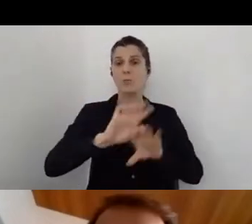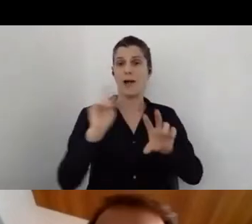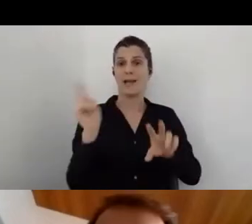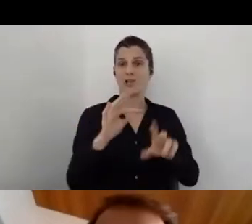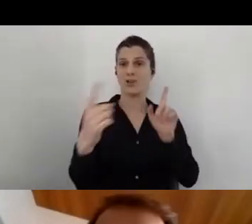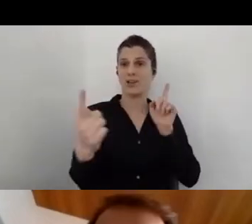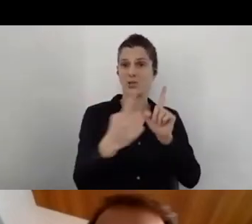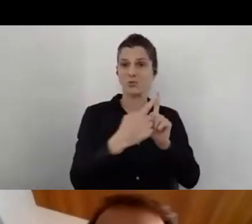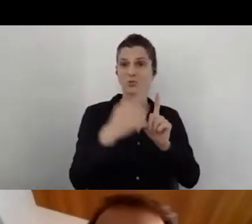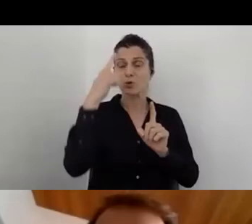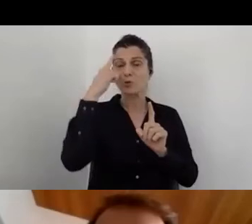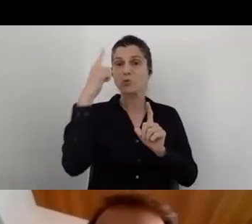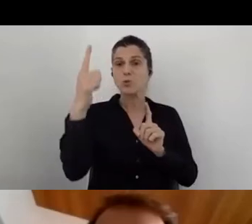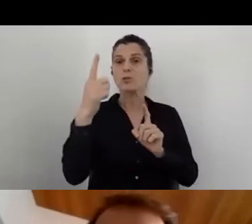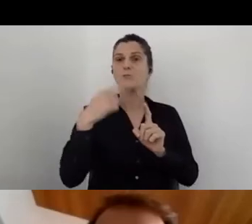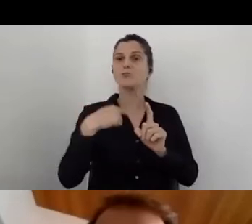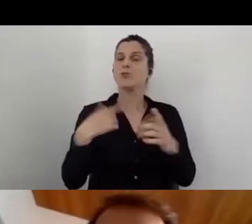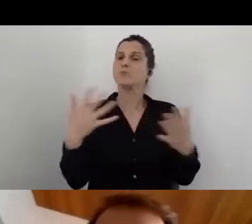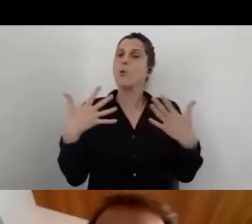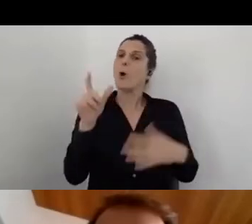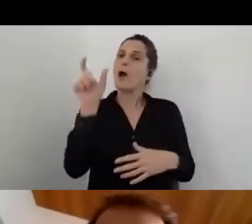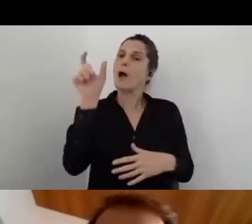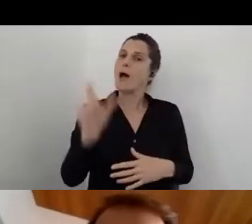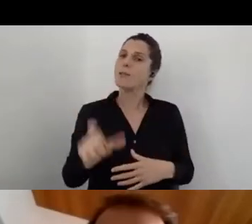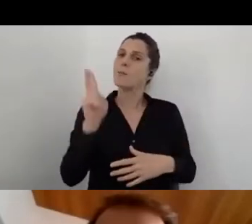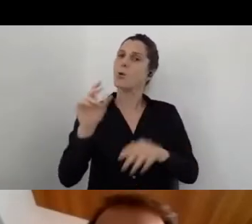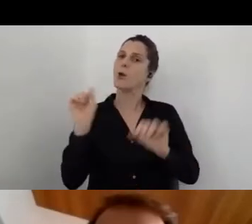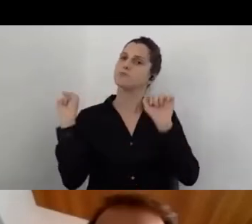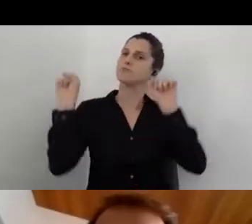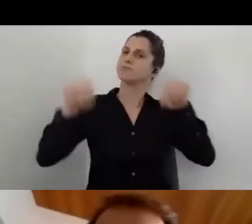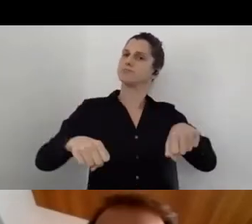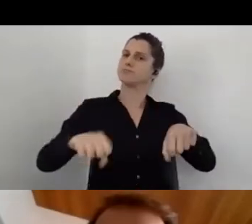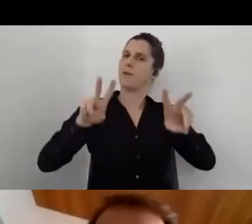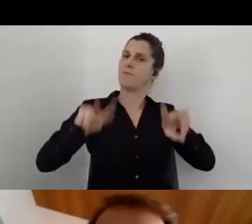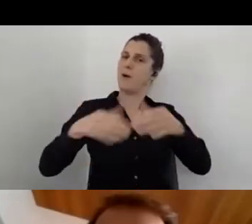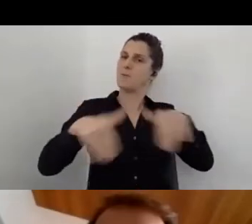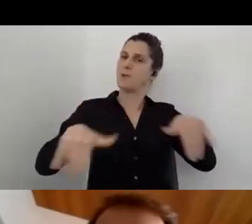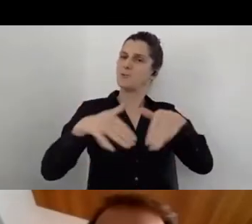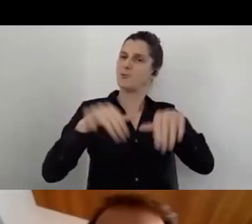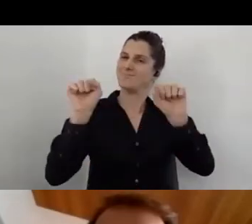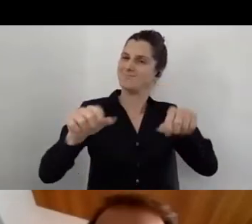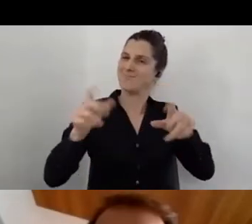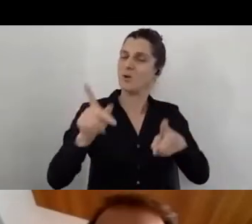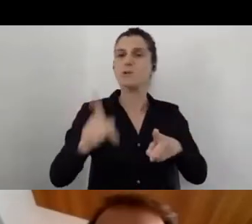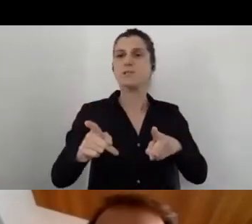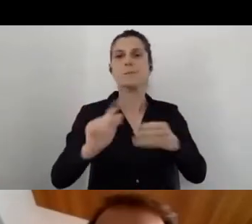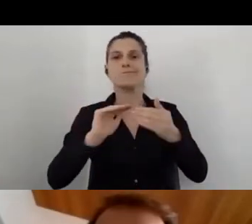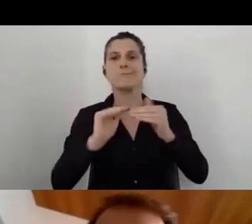the human spirit is made to overcome obstacle and we just need to adjust to this new reality.